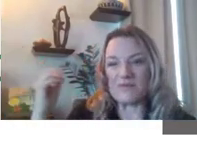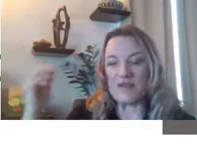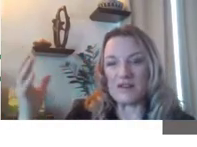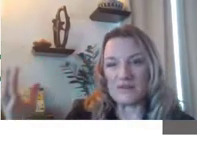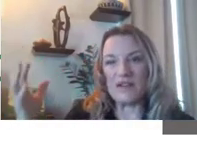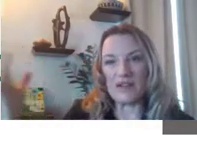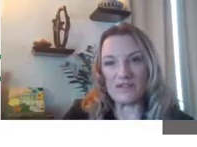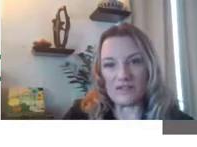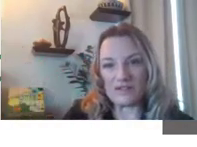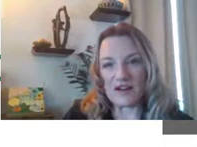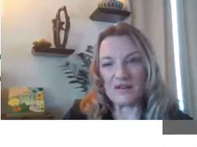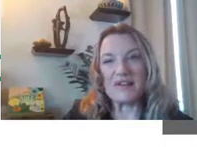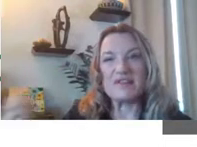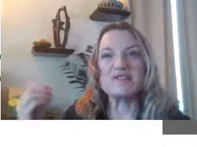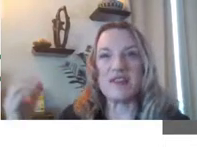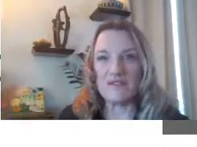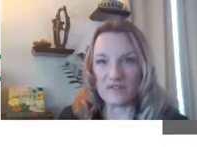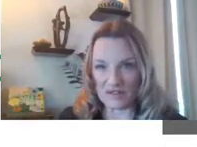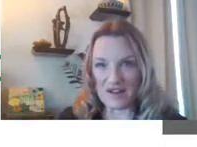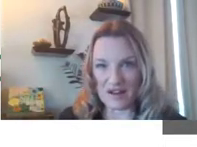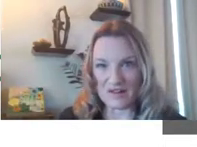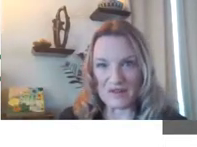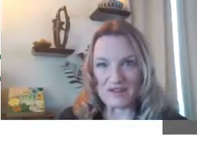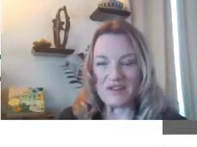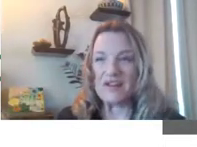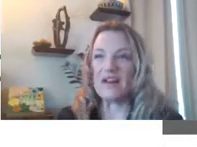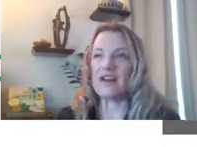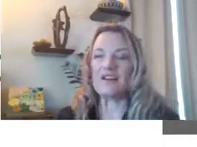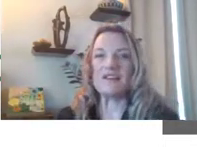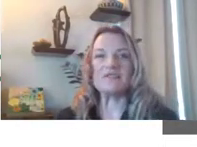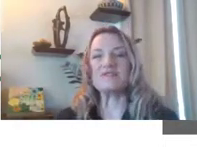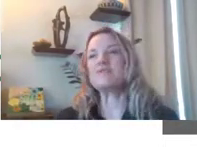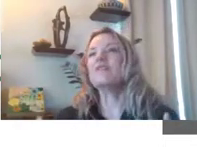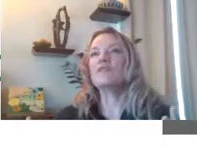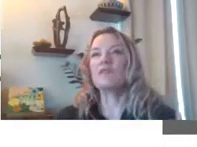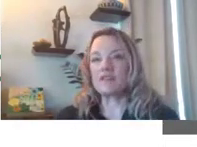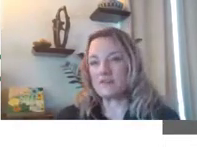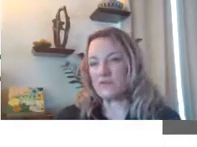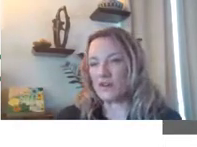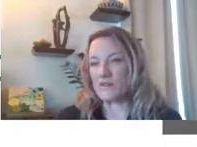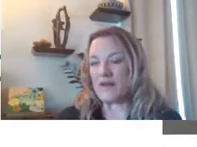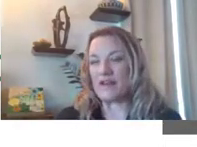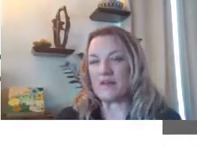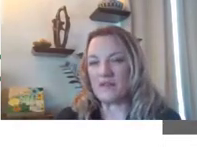ability to plan for retirement and save for retirement is really supported by an ABLE